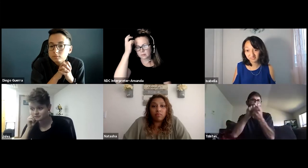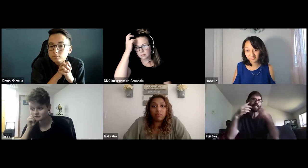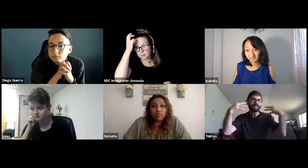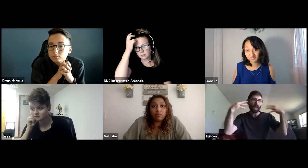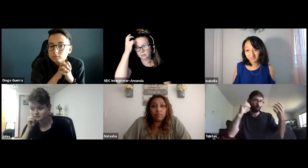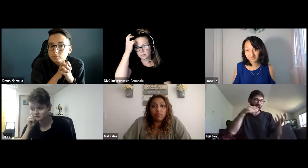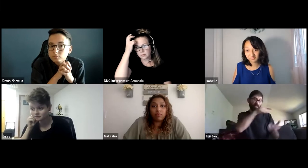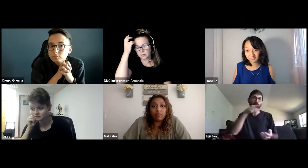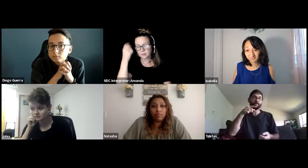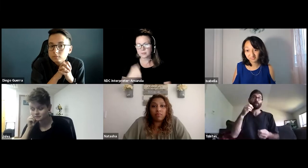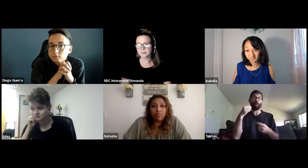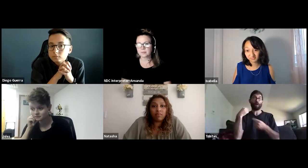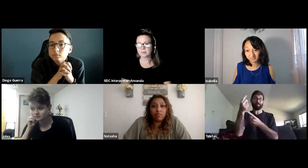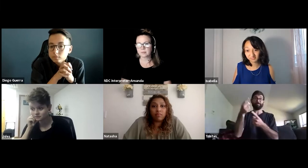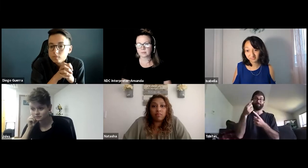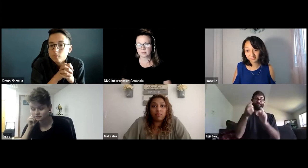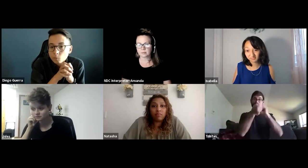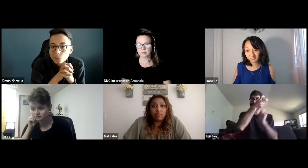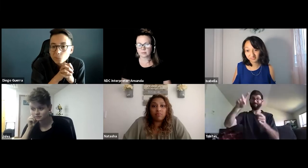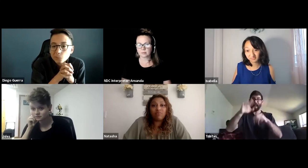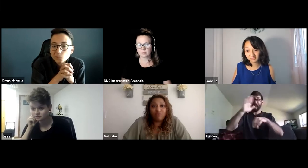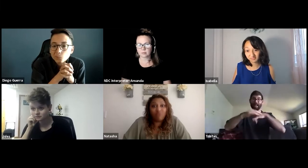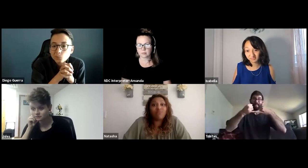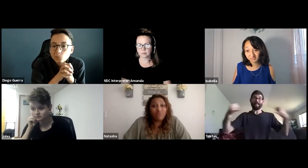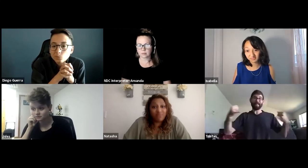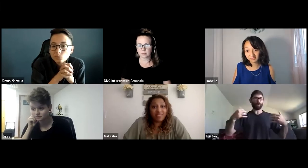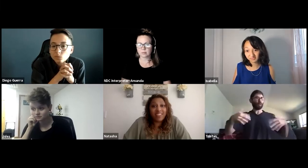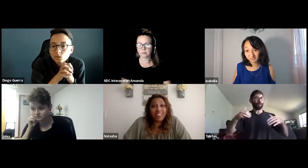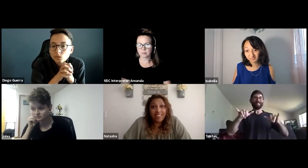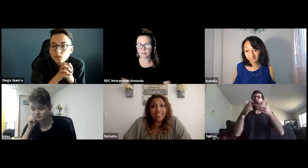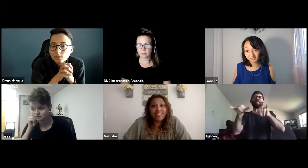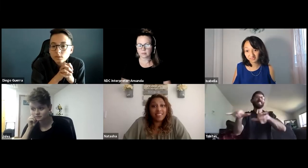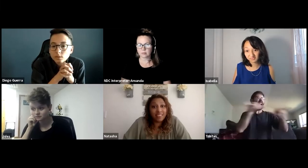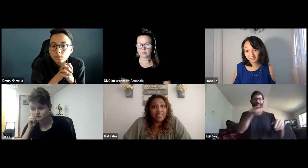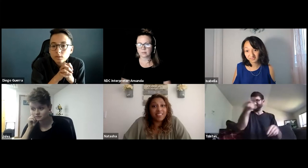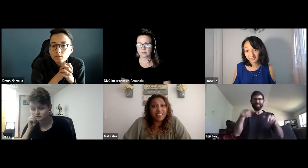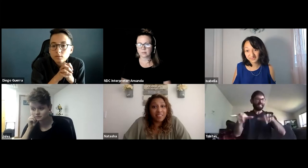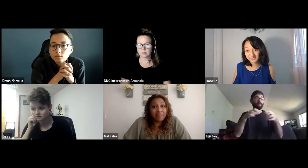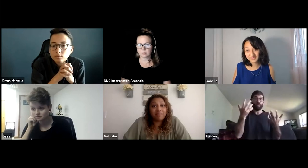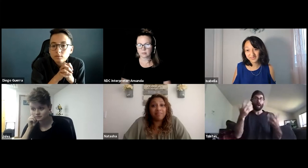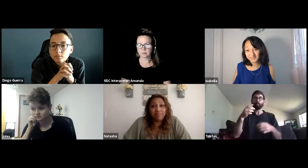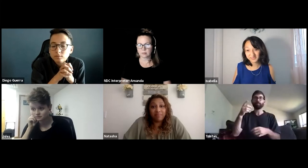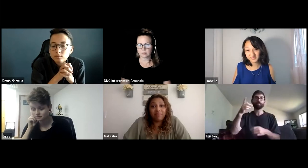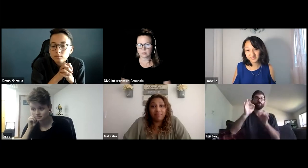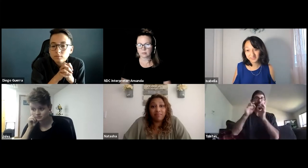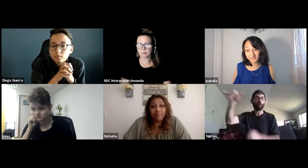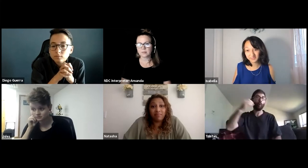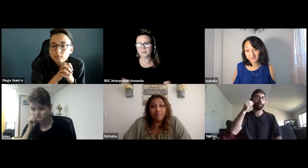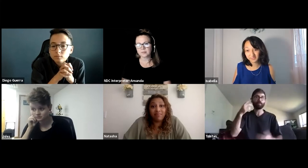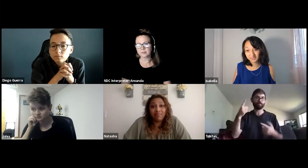all that editing and they would hear things for me and let me know the sound was on track. With the transition to everything being online, I had a similar